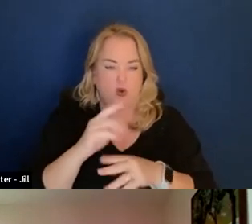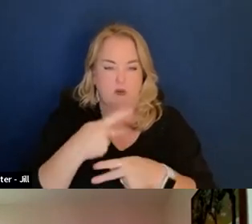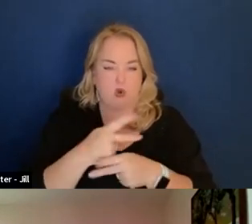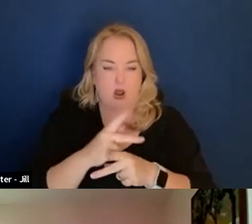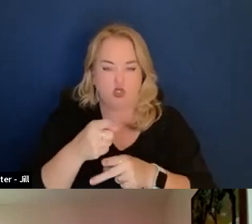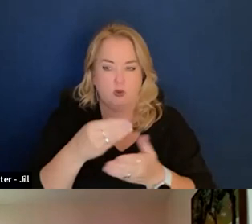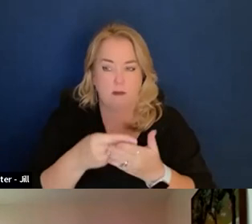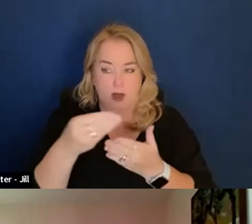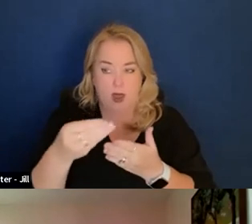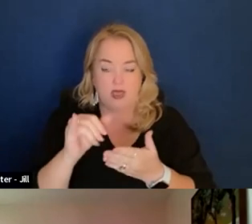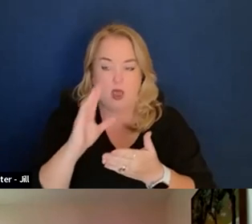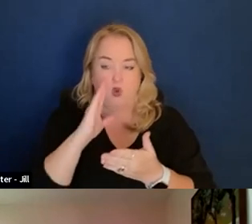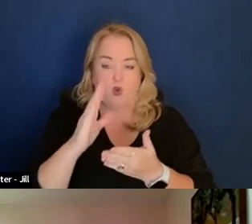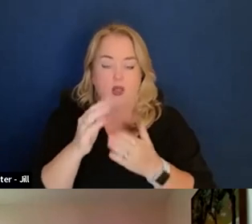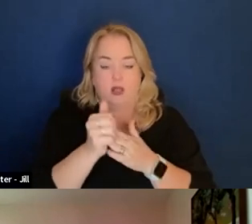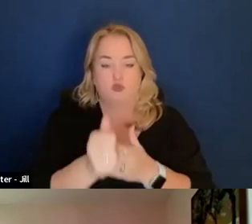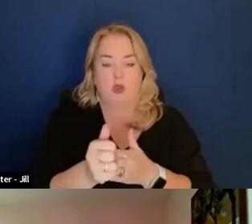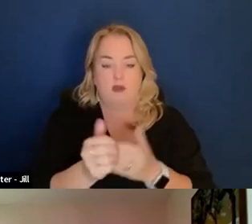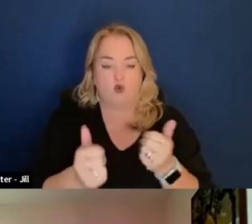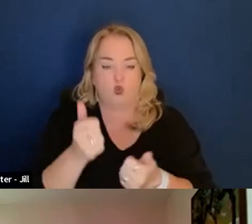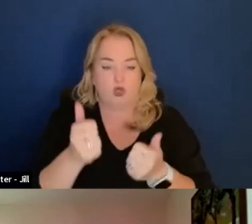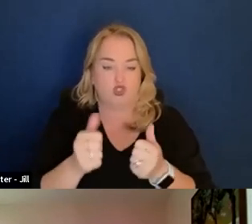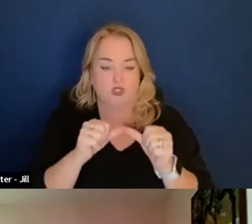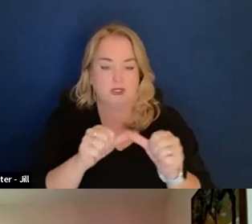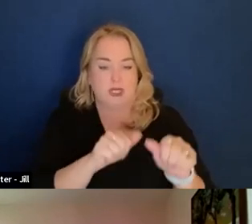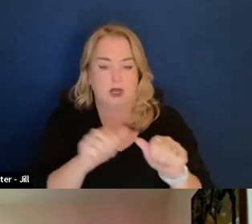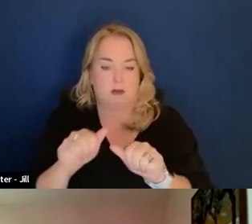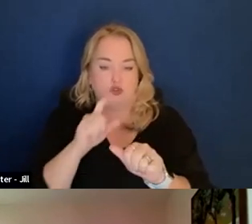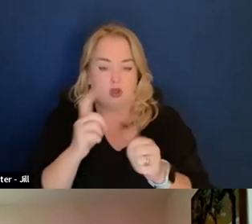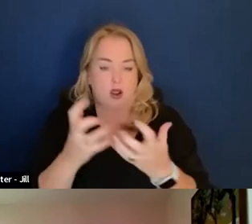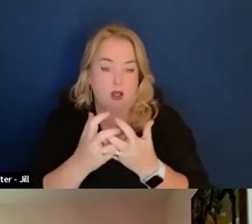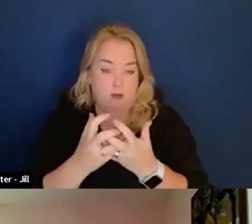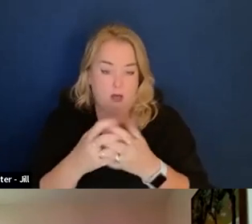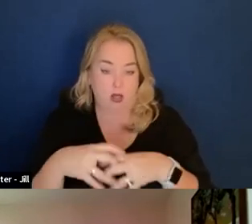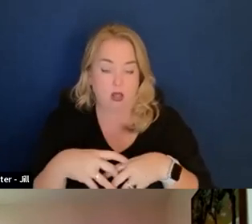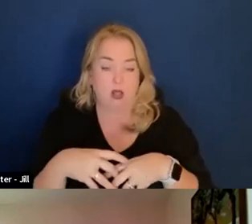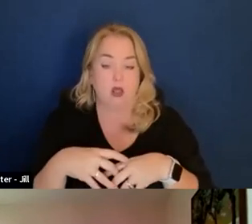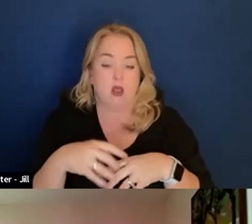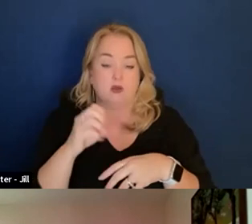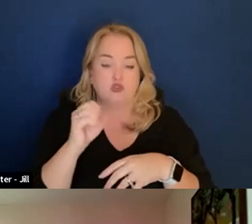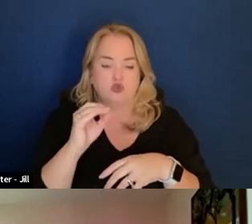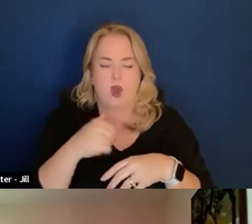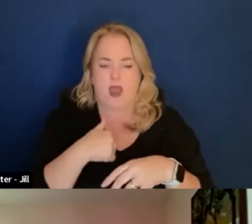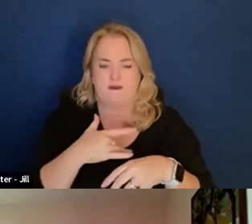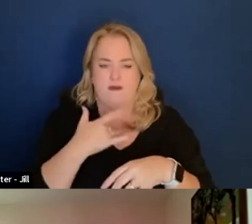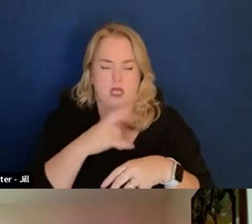that will drive out which sustainability programs are applicable. So I found it to be very helpful.